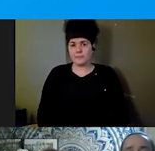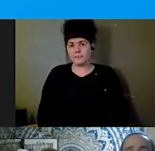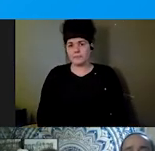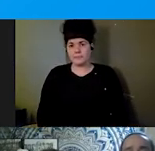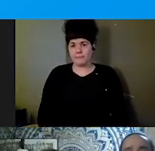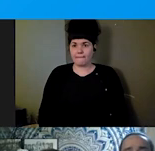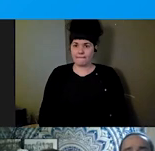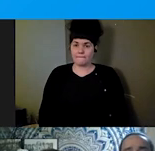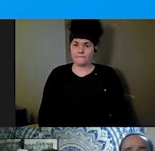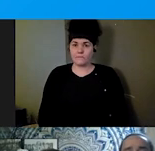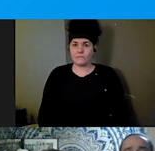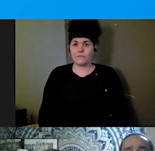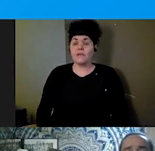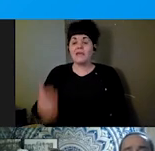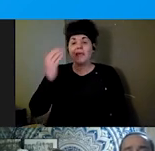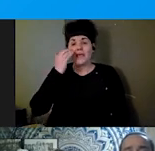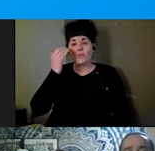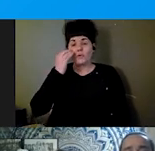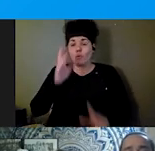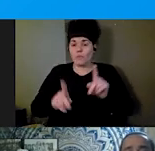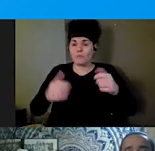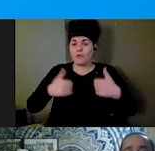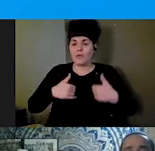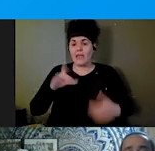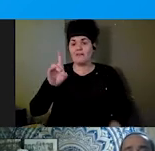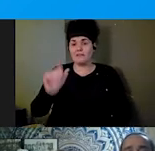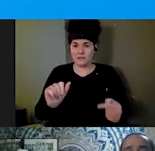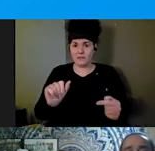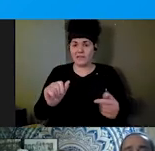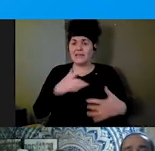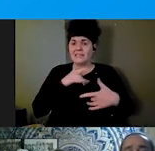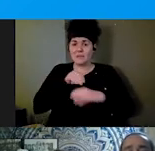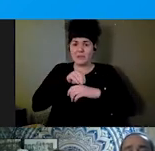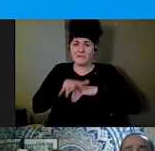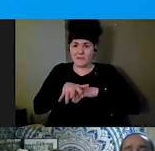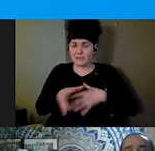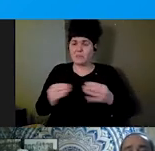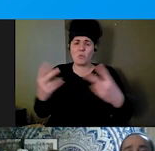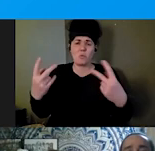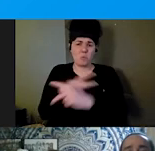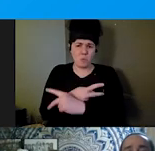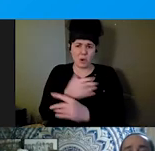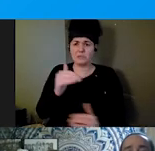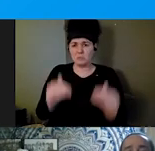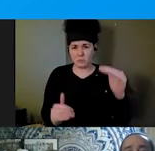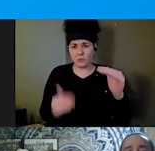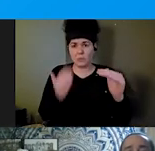people with disabilities and people with access and functional needs face throughout disasters and emergencies. If you haven't